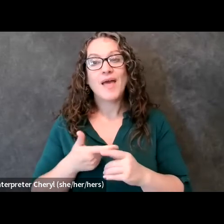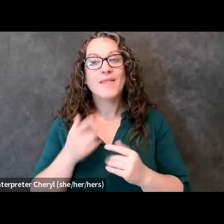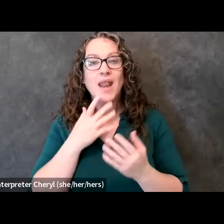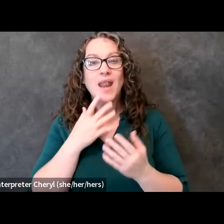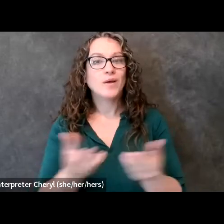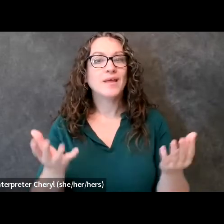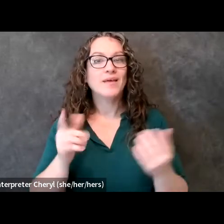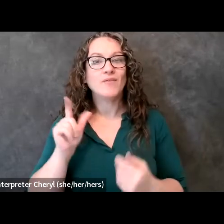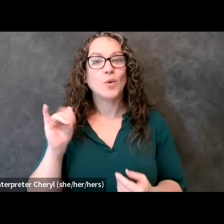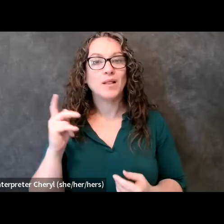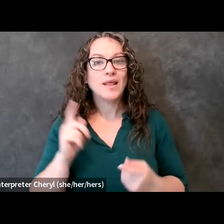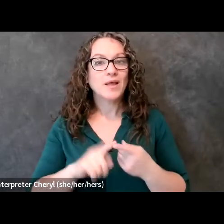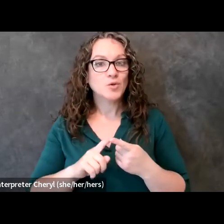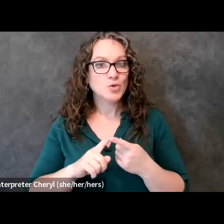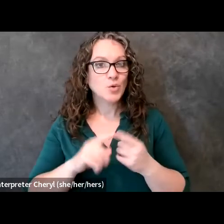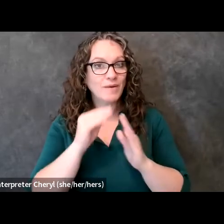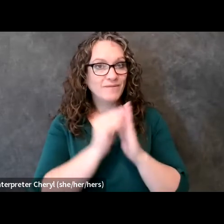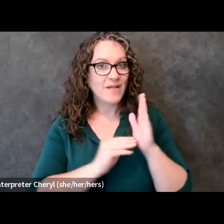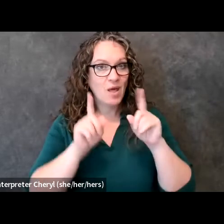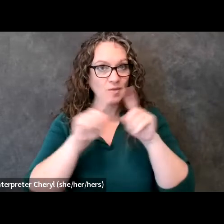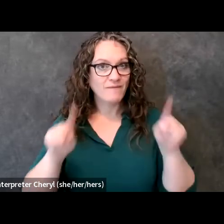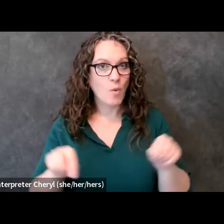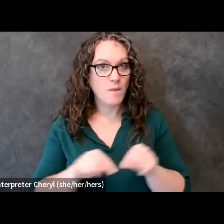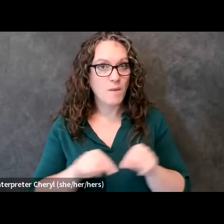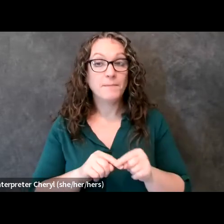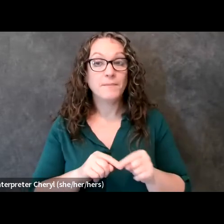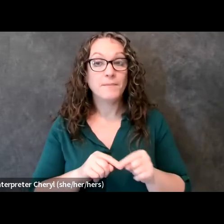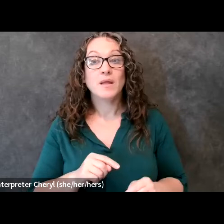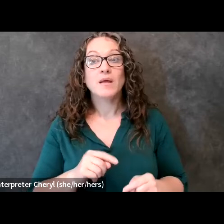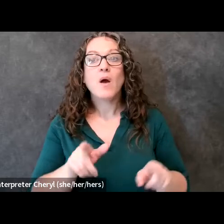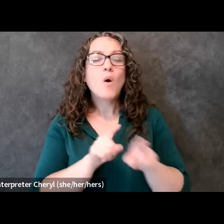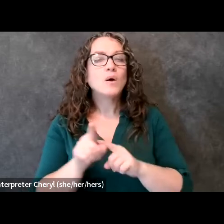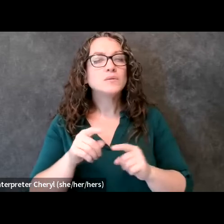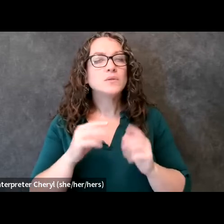the form to get involved on a national level i've also put our website for the association of youth